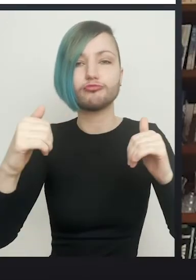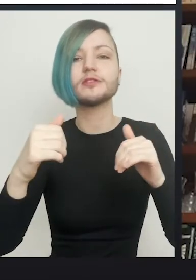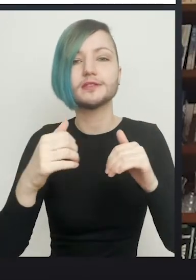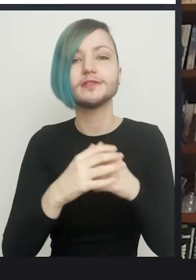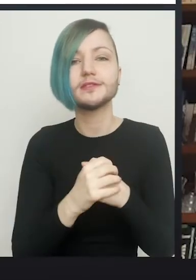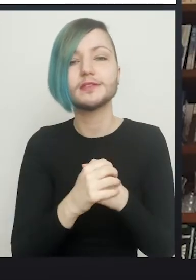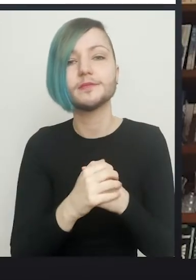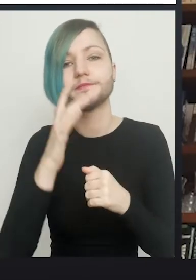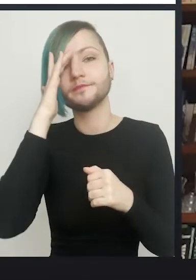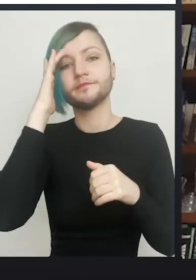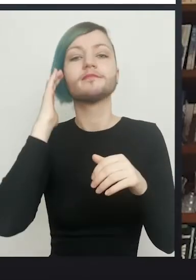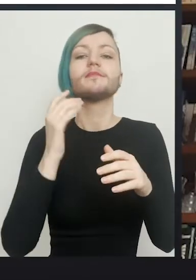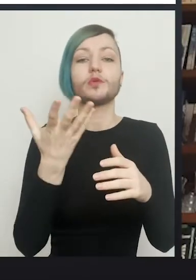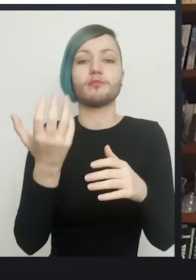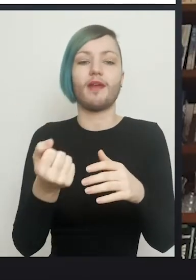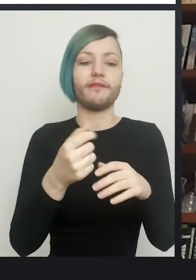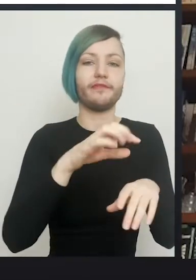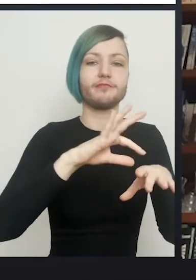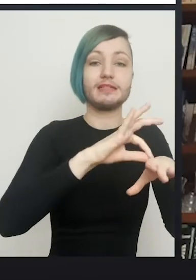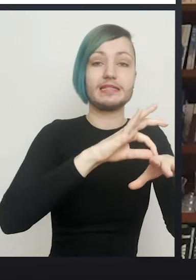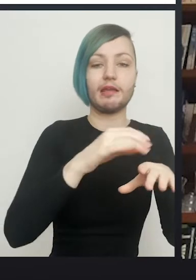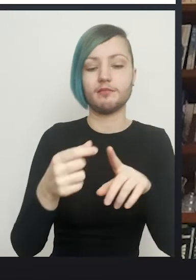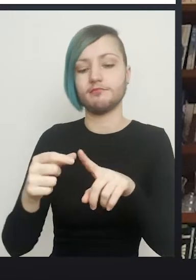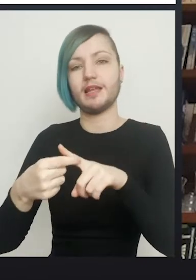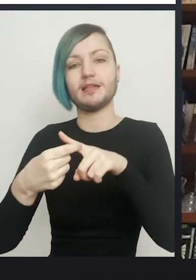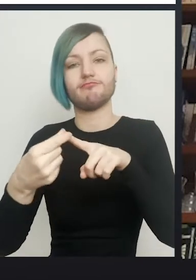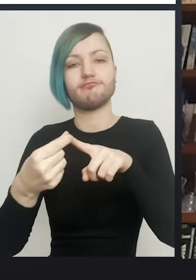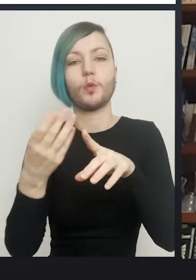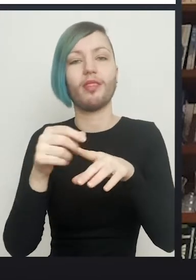erectile tissue and the urethra separated off from the skin tube.